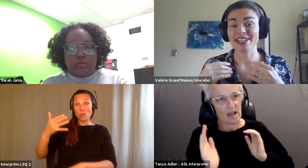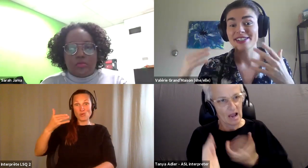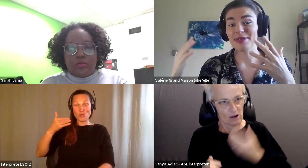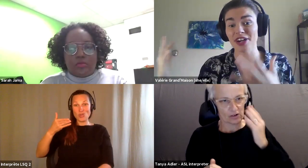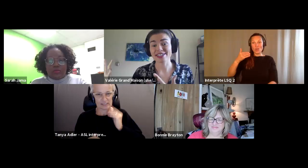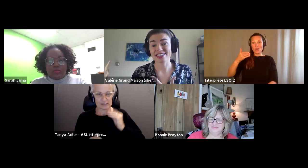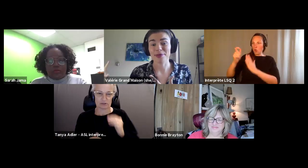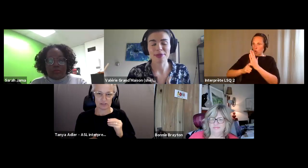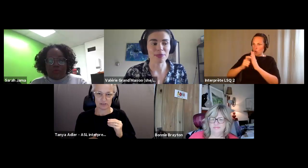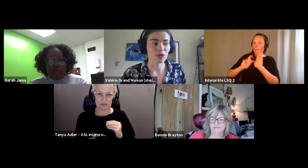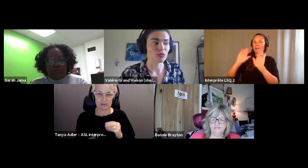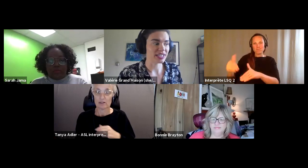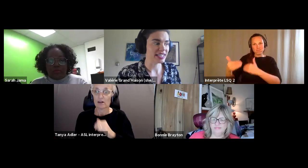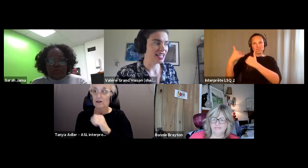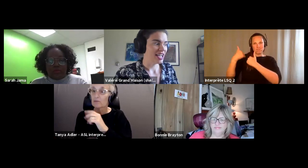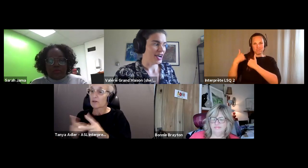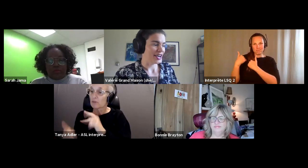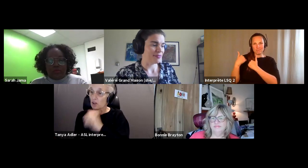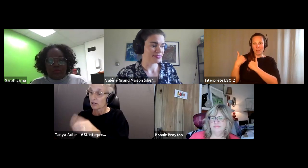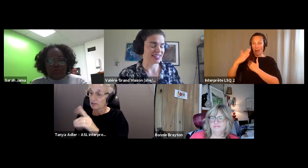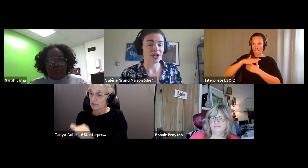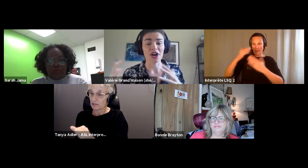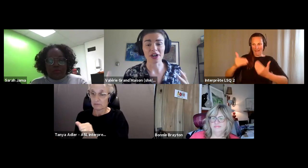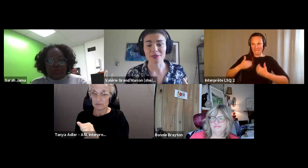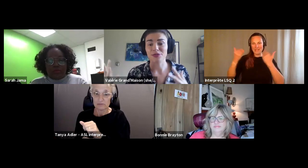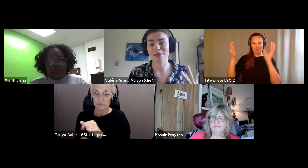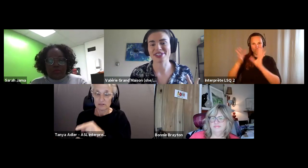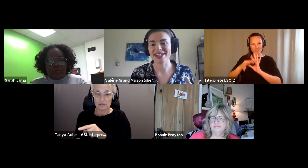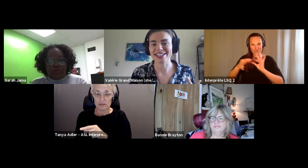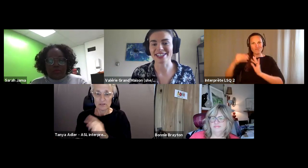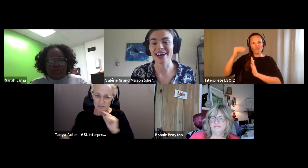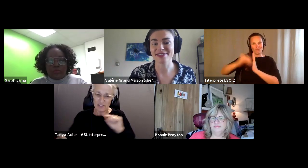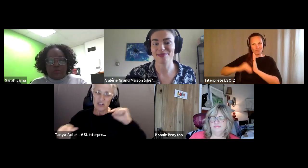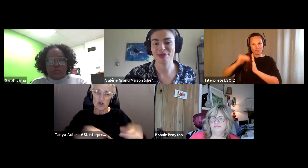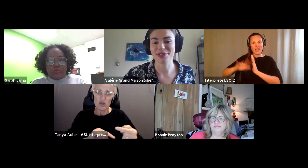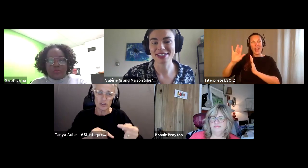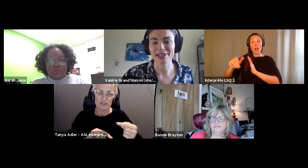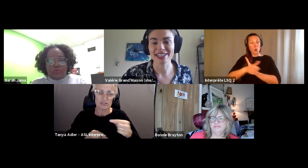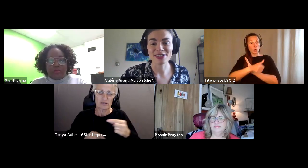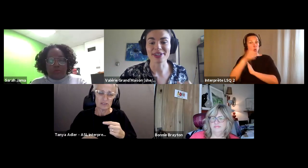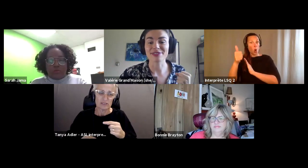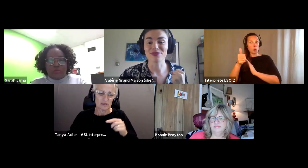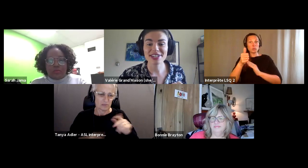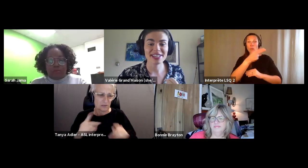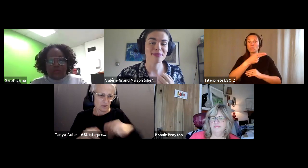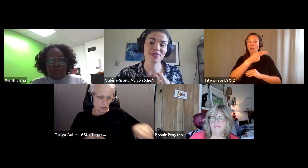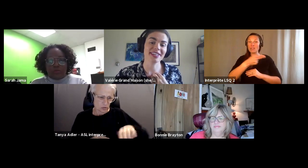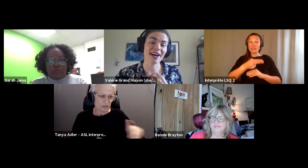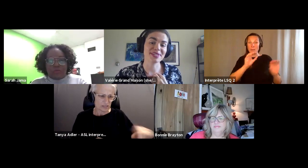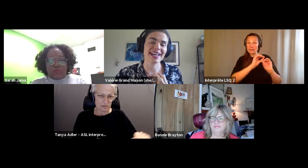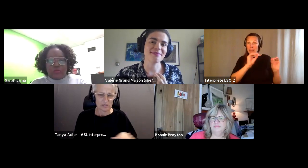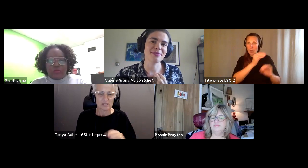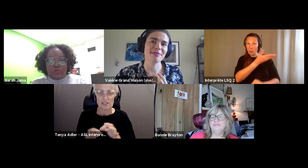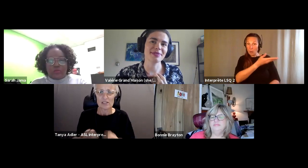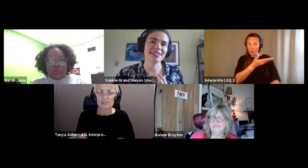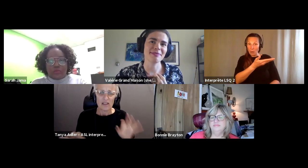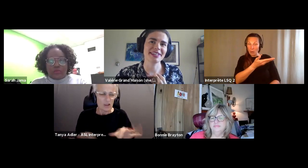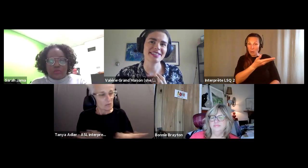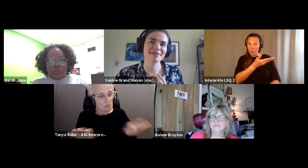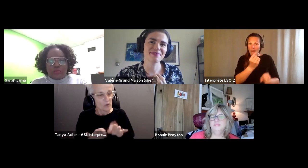Valérie Grand’Maison (she/elle): Because non disabled people really do harm to representing the lives of people with disability, so it is really important that was led by women disabilities.